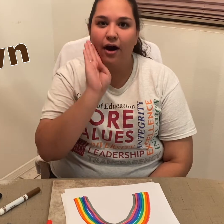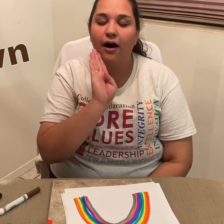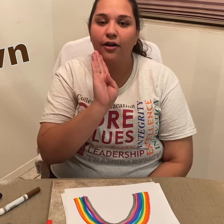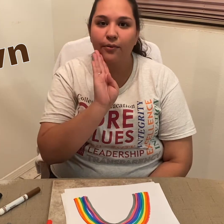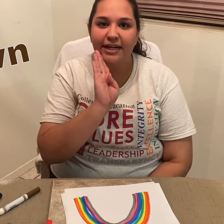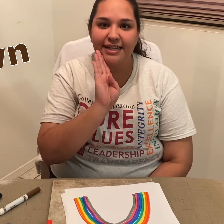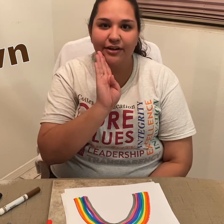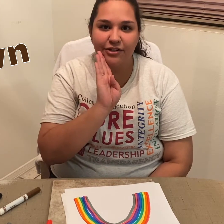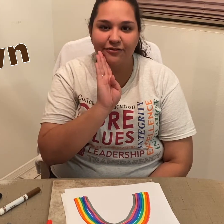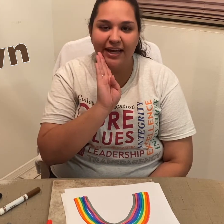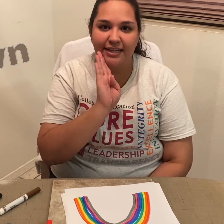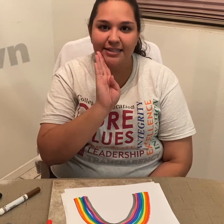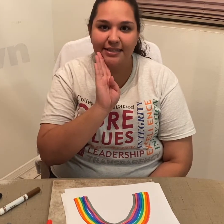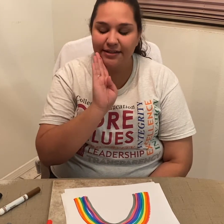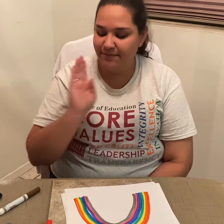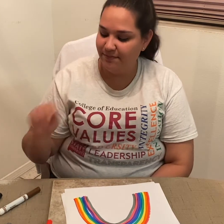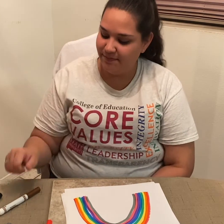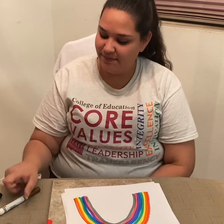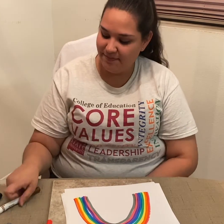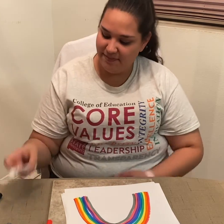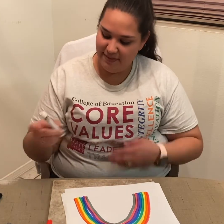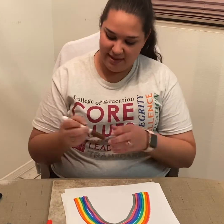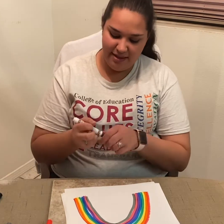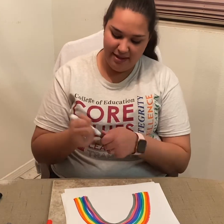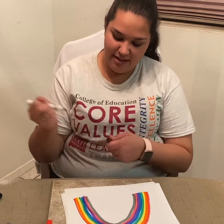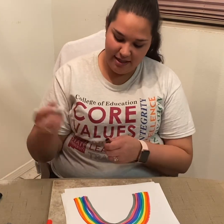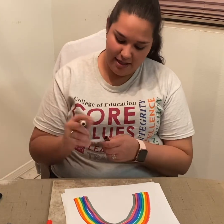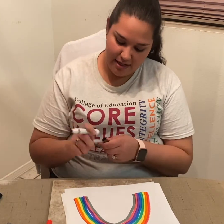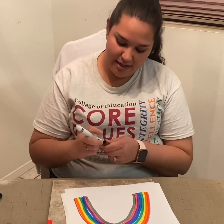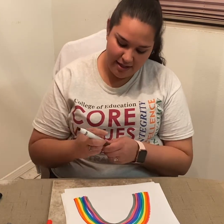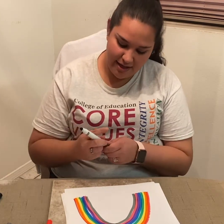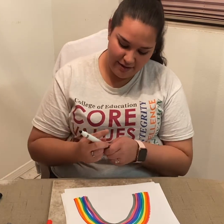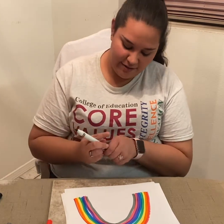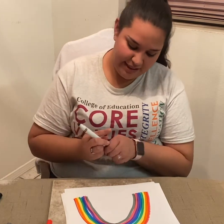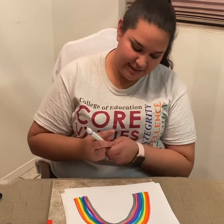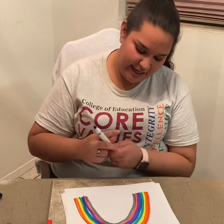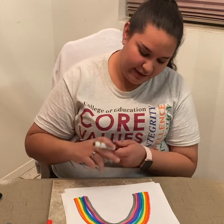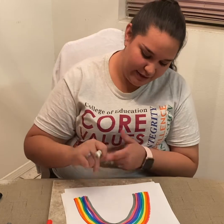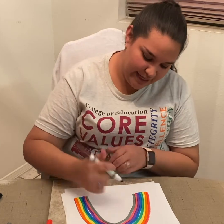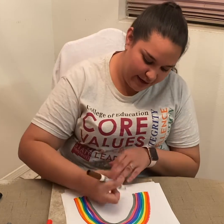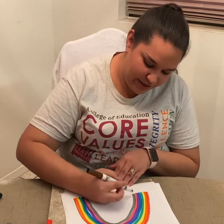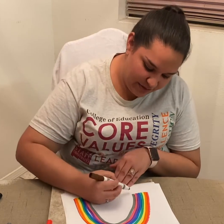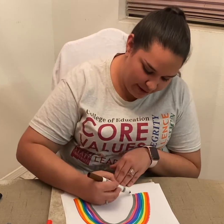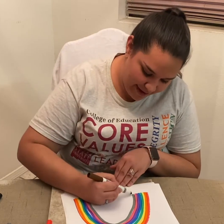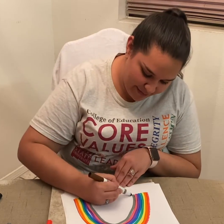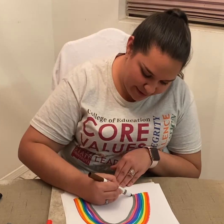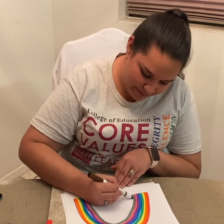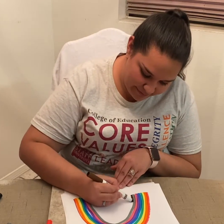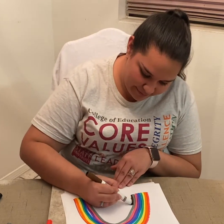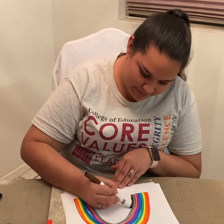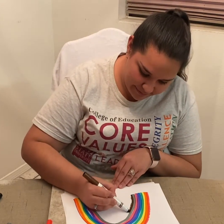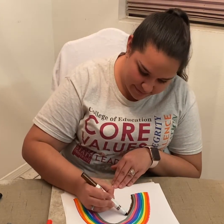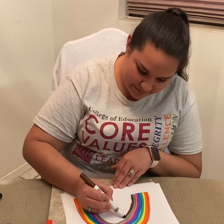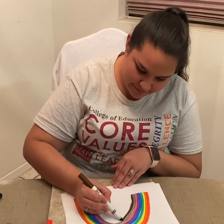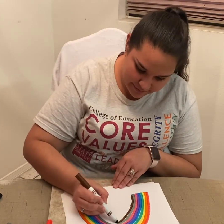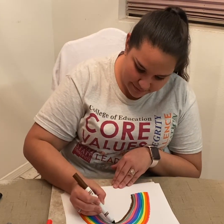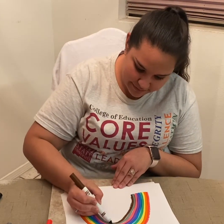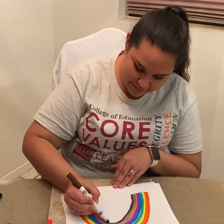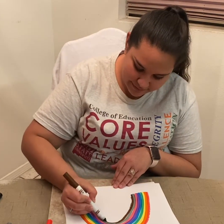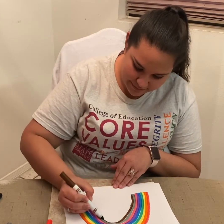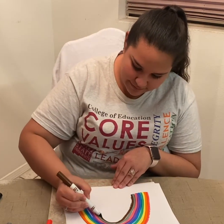all the way down your face. Now, let's color it onto our rainbow.